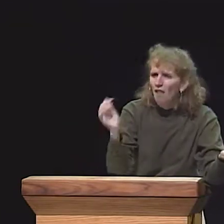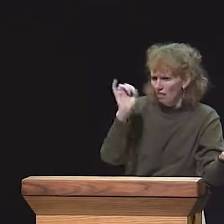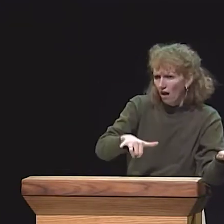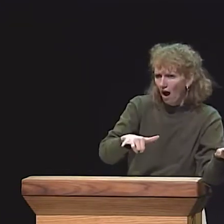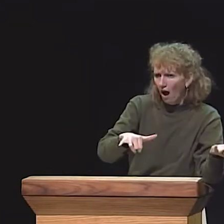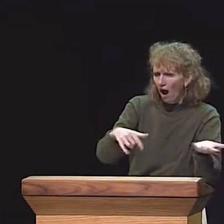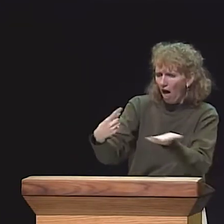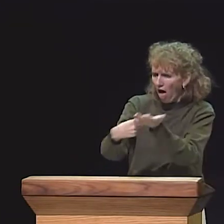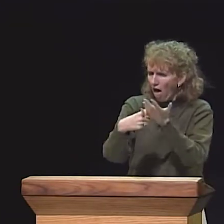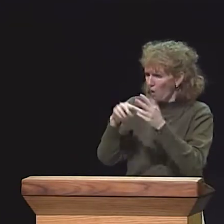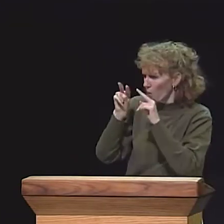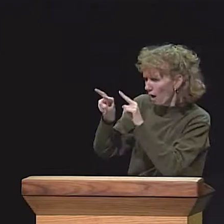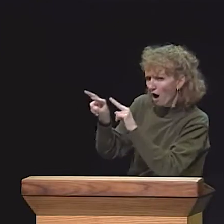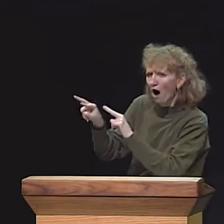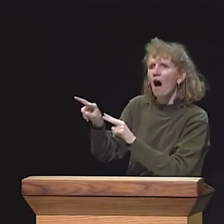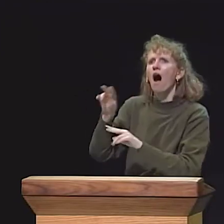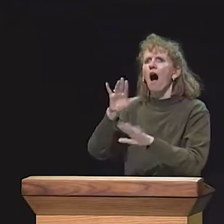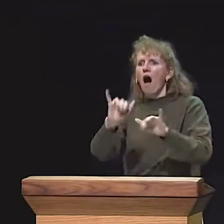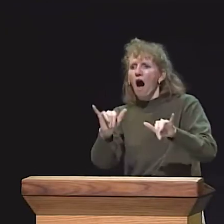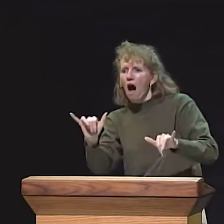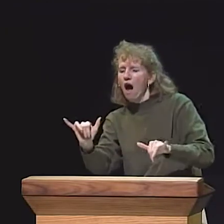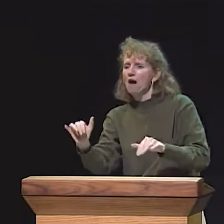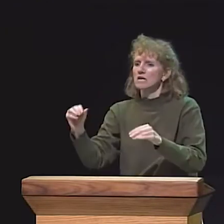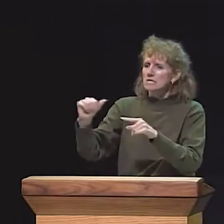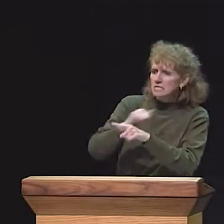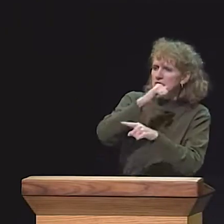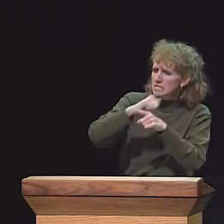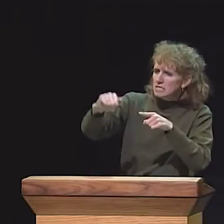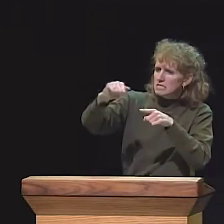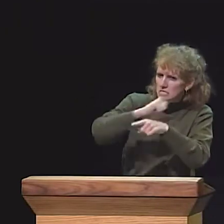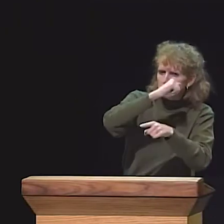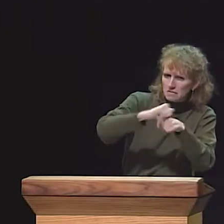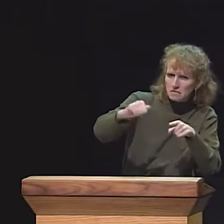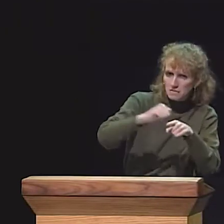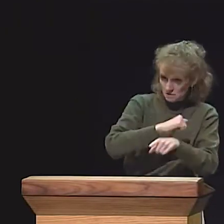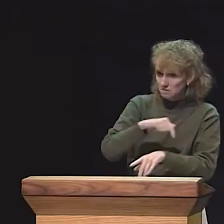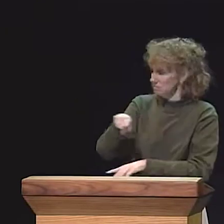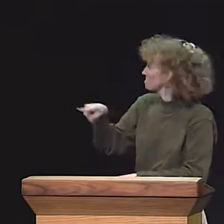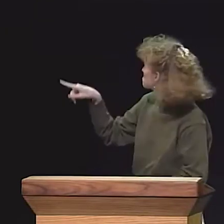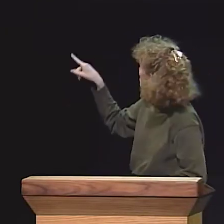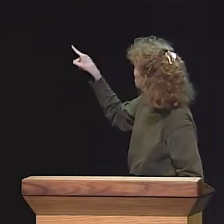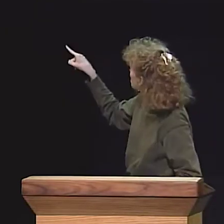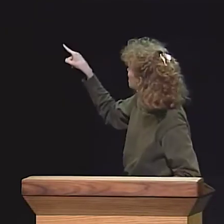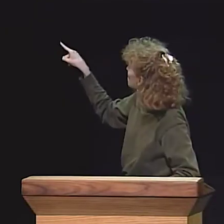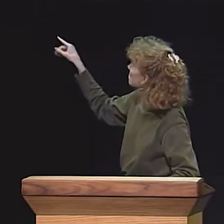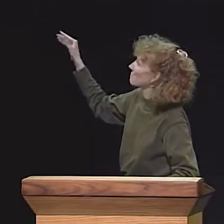MAYBE YOU DIDN'T SHOW THE FEELING CORRECTLY OR THE CHARACTER'S RESPONSE WASN'T DONE CORRECTLY.